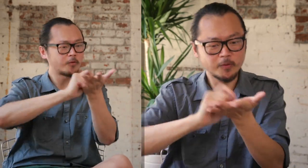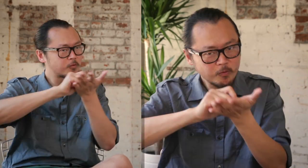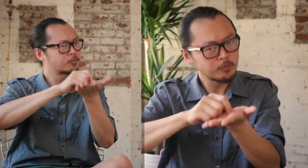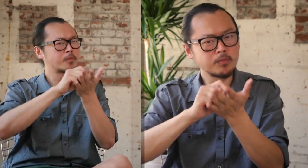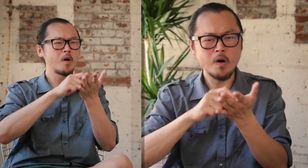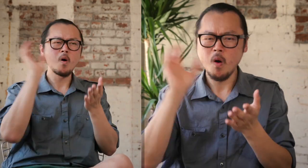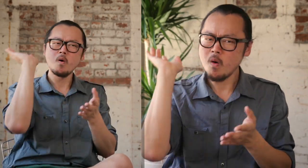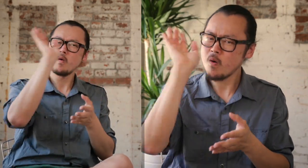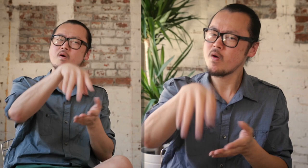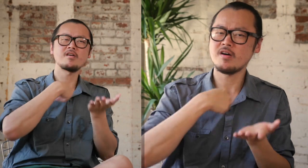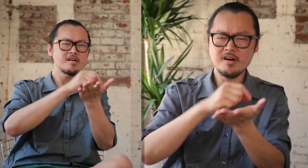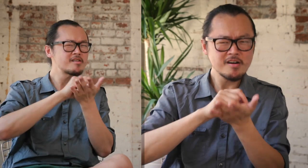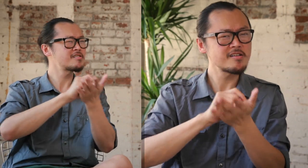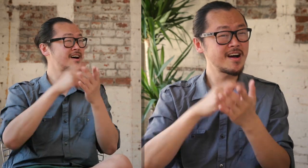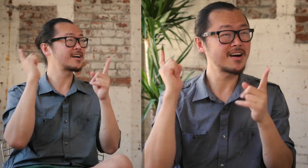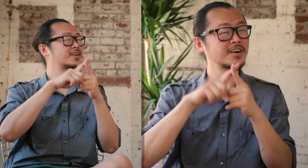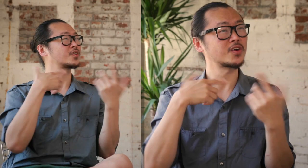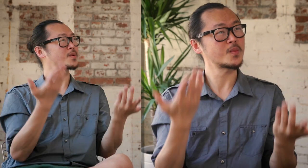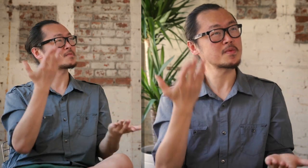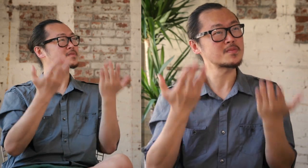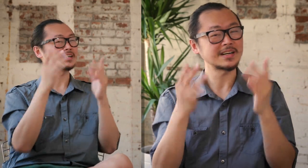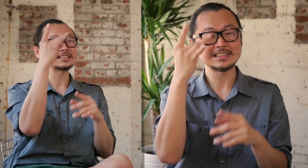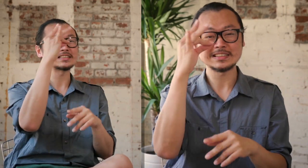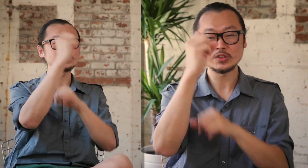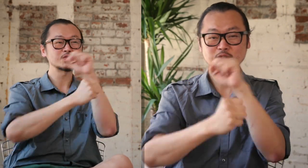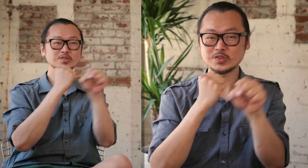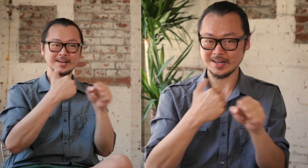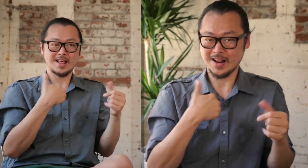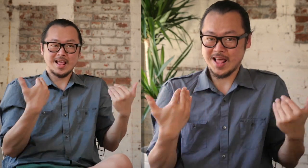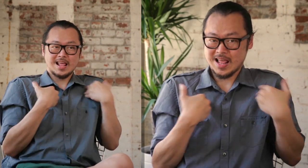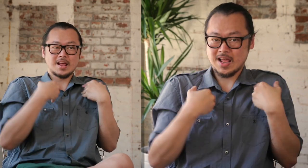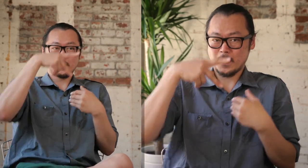We keep writing.